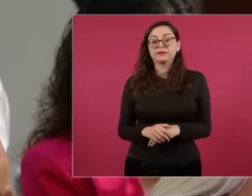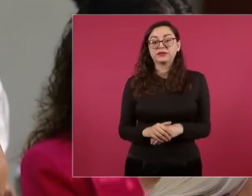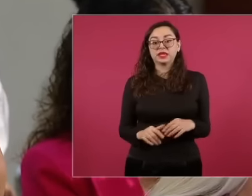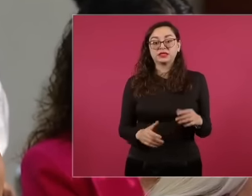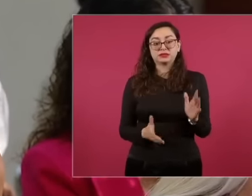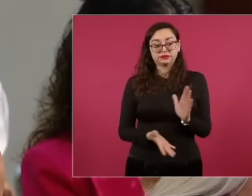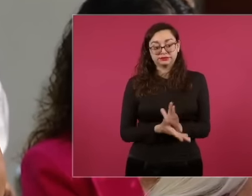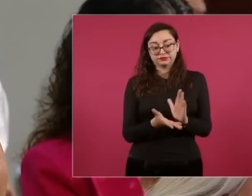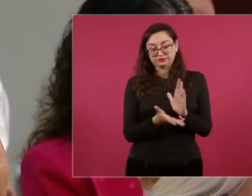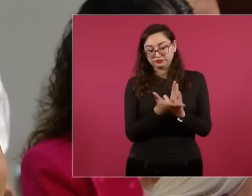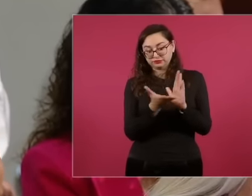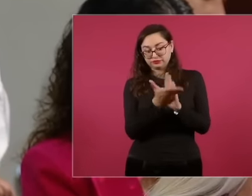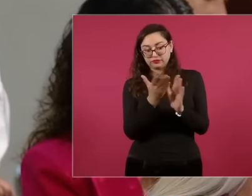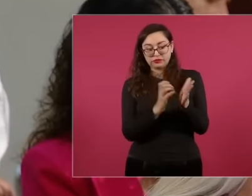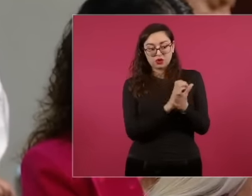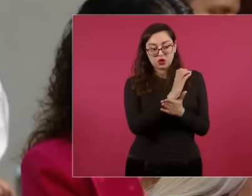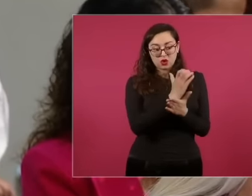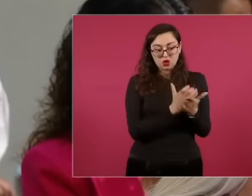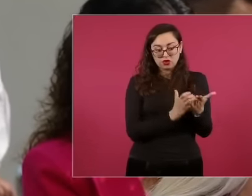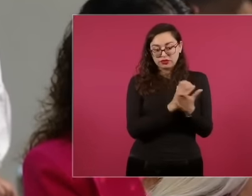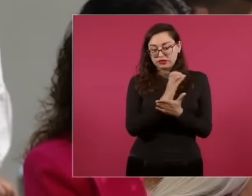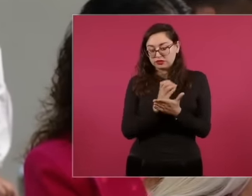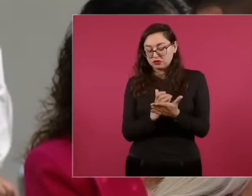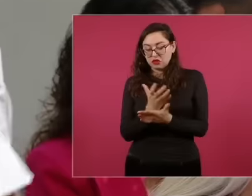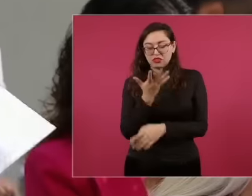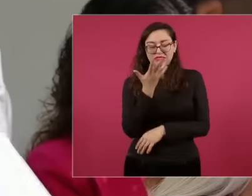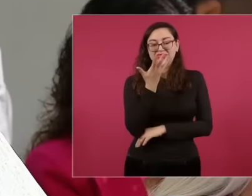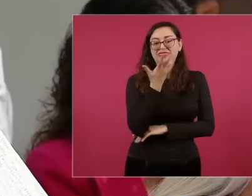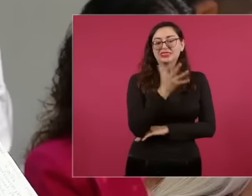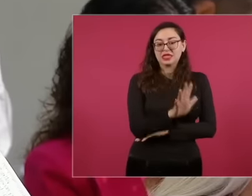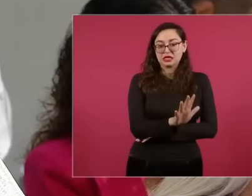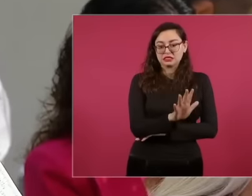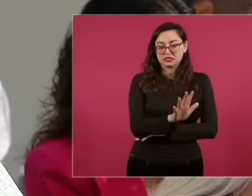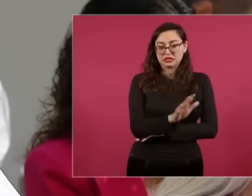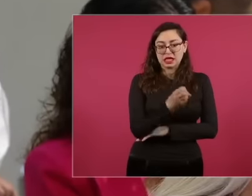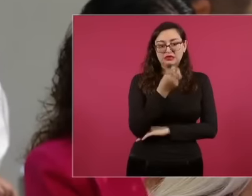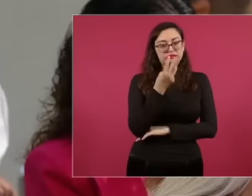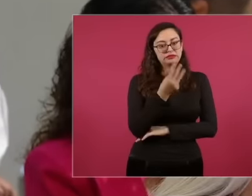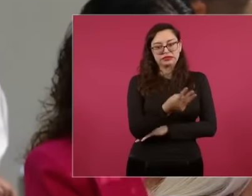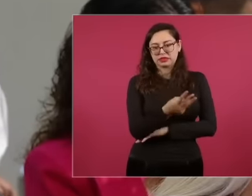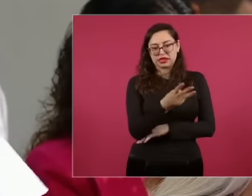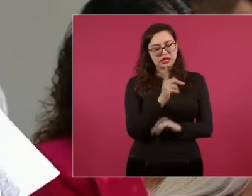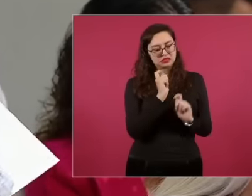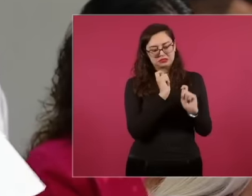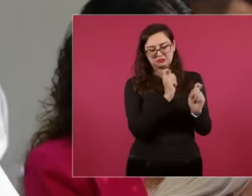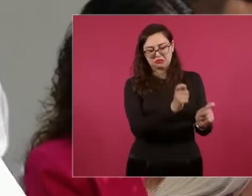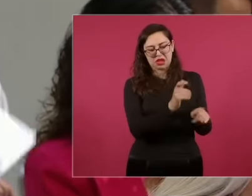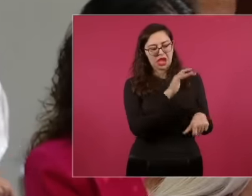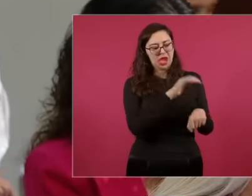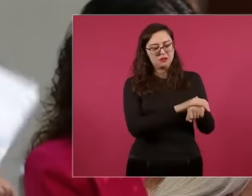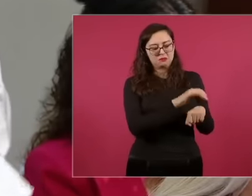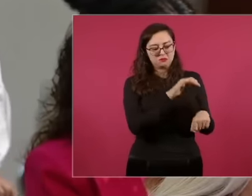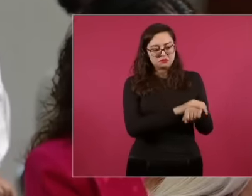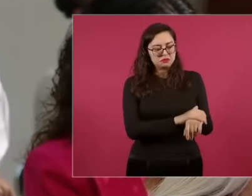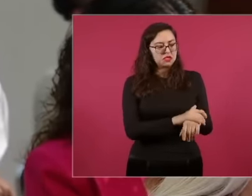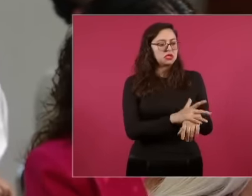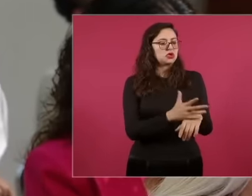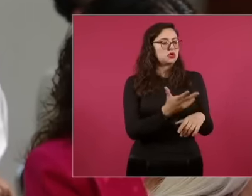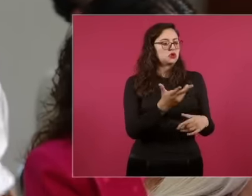builders, three of which were predestined, they were for friends, compadres, relatives, what do I know about